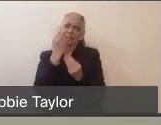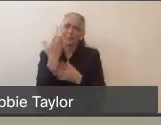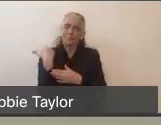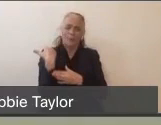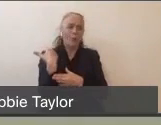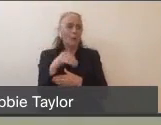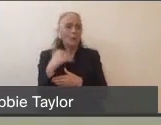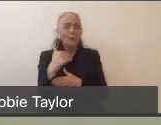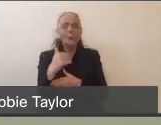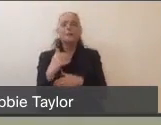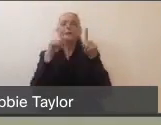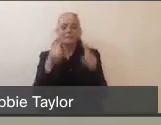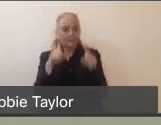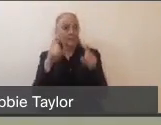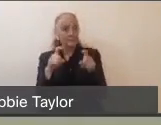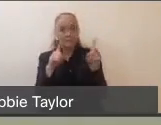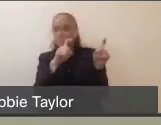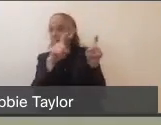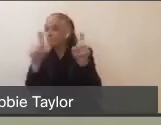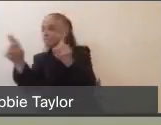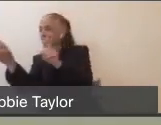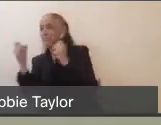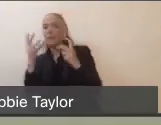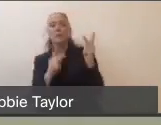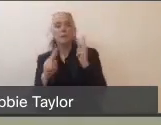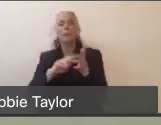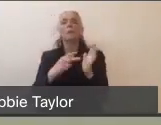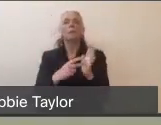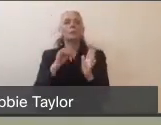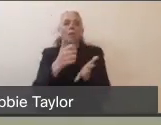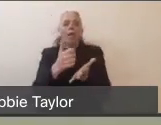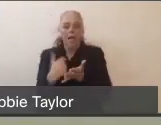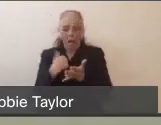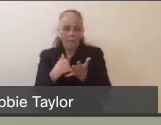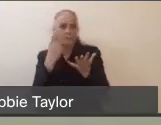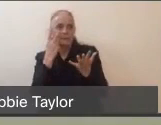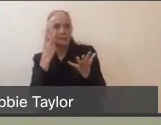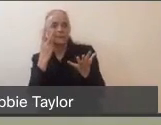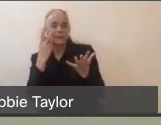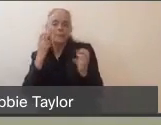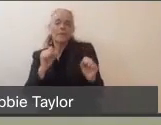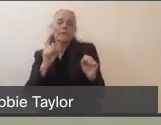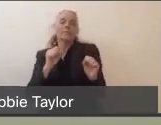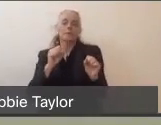that will allow us to reduce the shelter-in-place orders, while still not creating an unnecessary surge